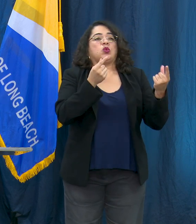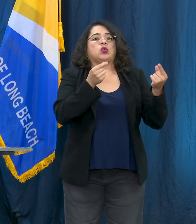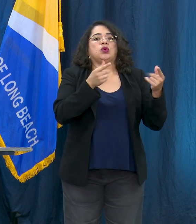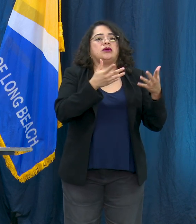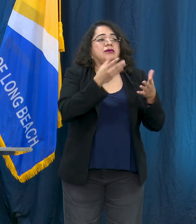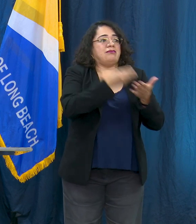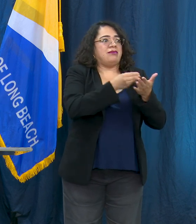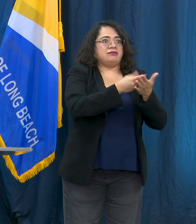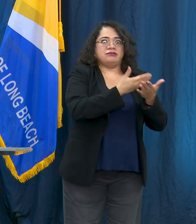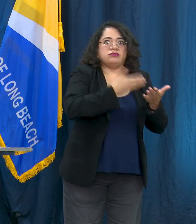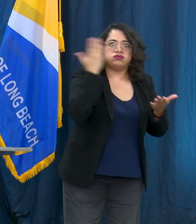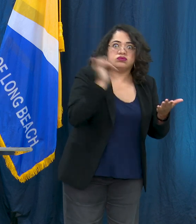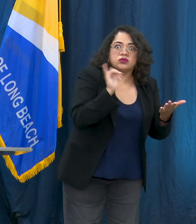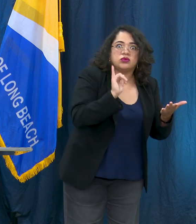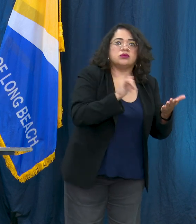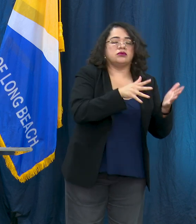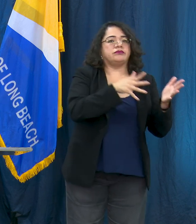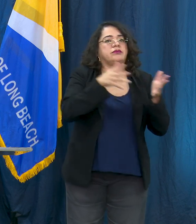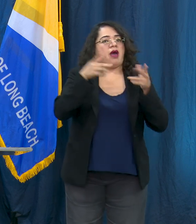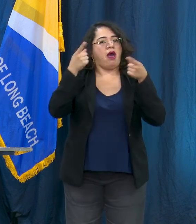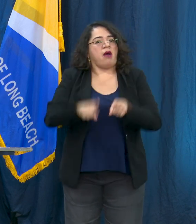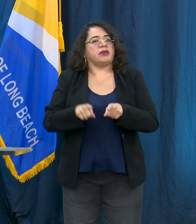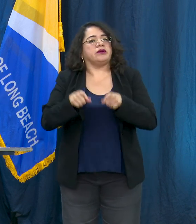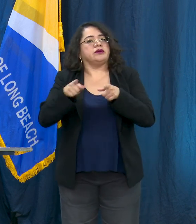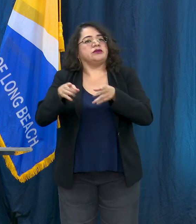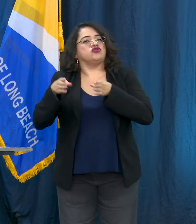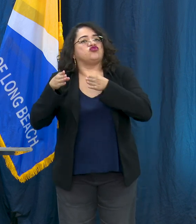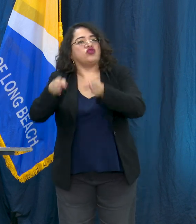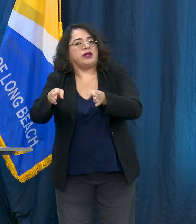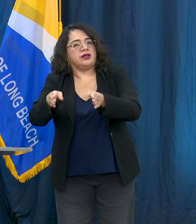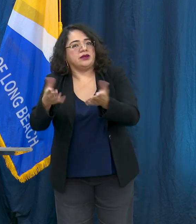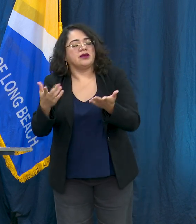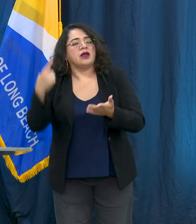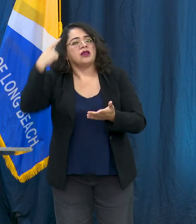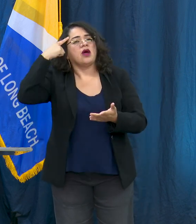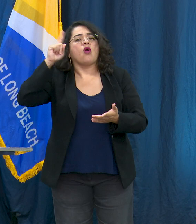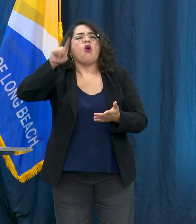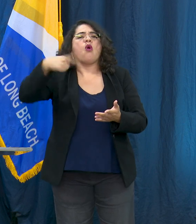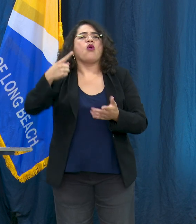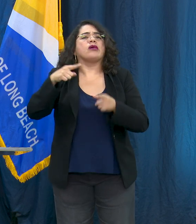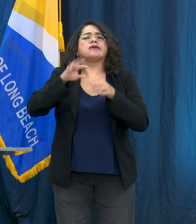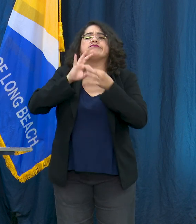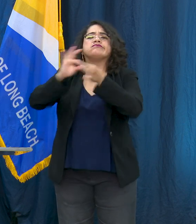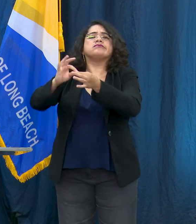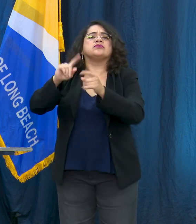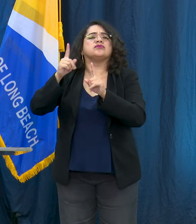trauma or substance use. So our goal is really to start to build - to continue to